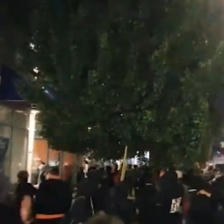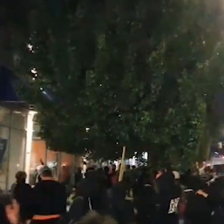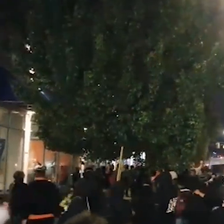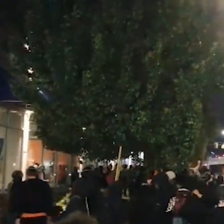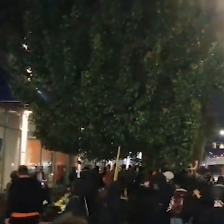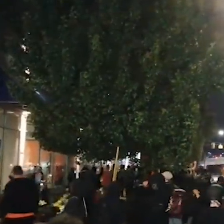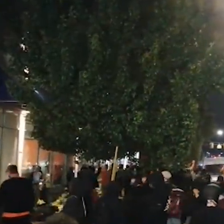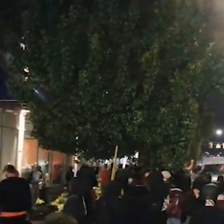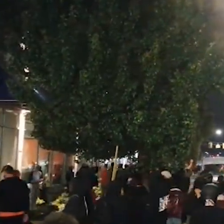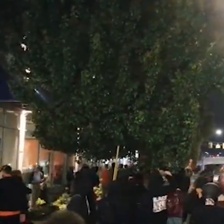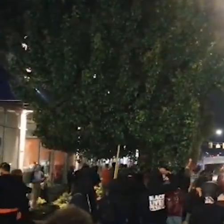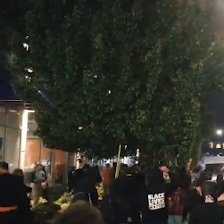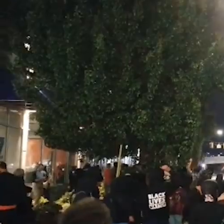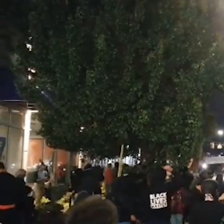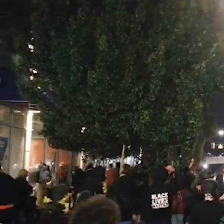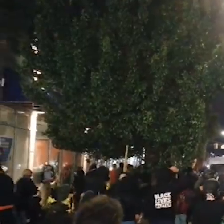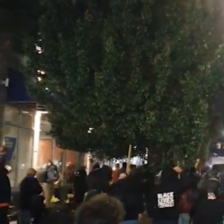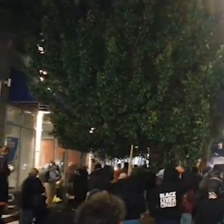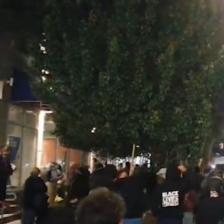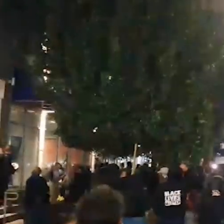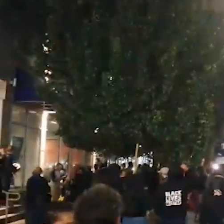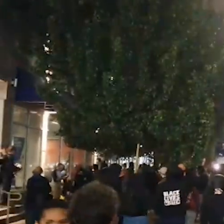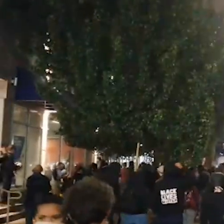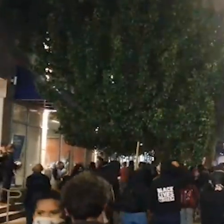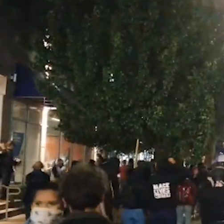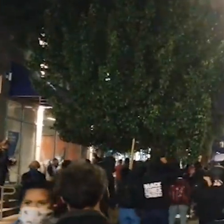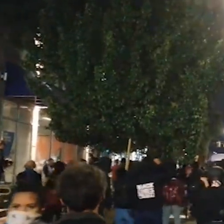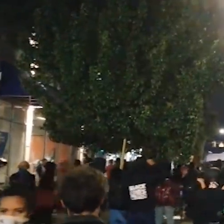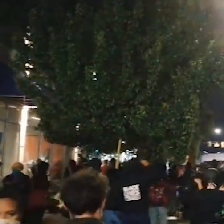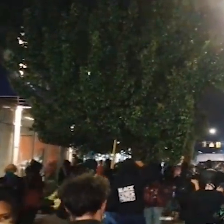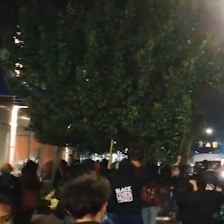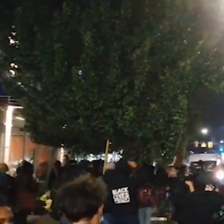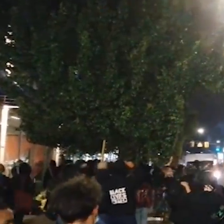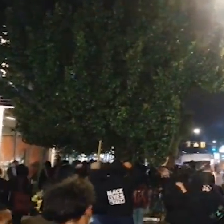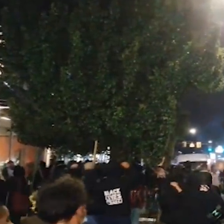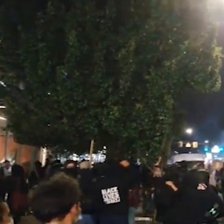You're pretty deep in the crowd so you can't see the activity that's